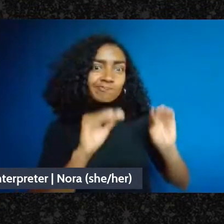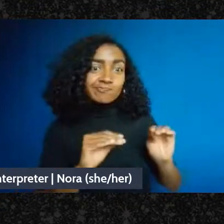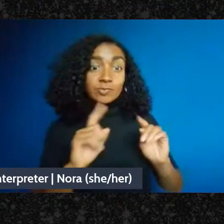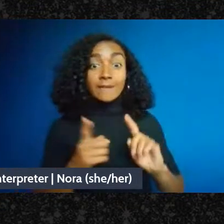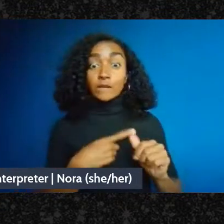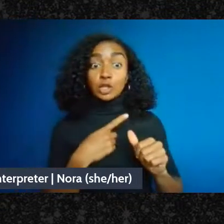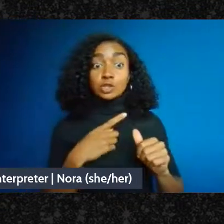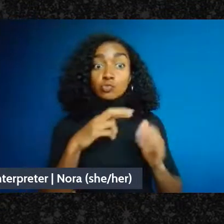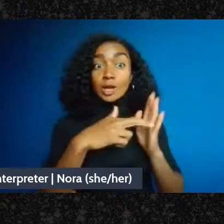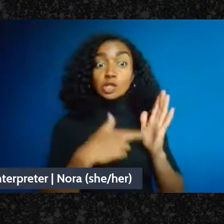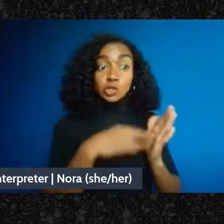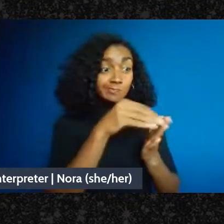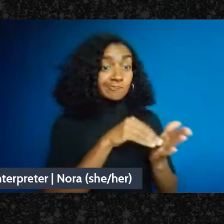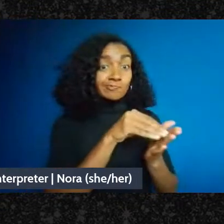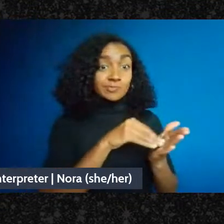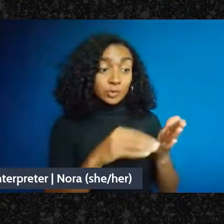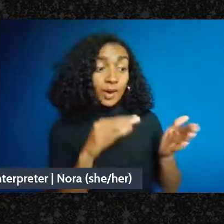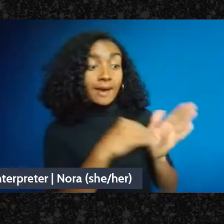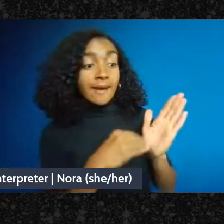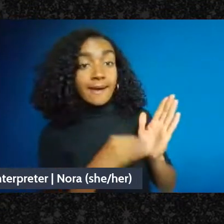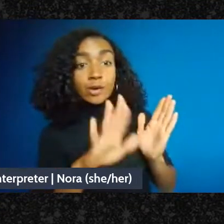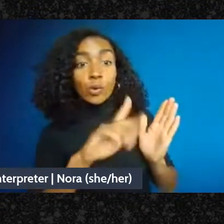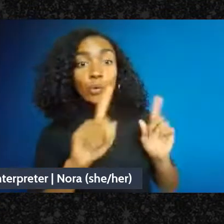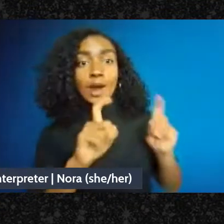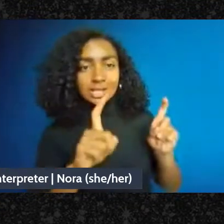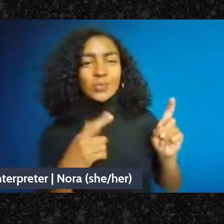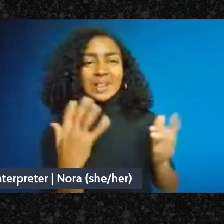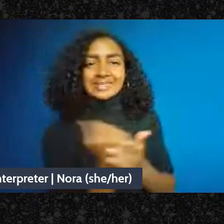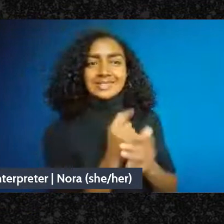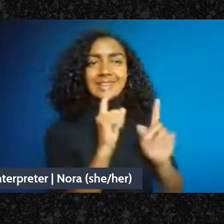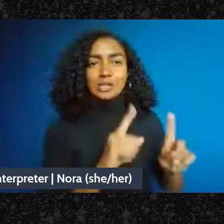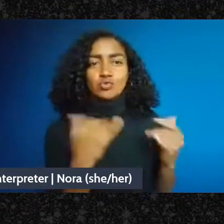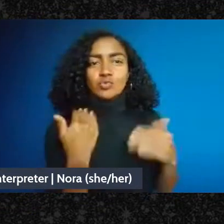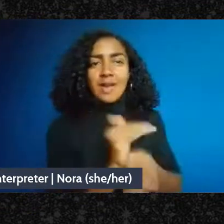we're also going to have some cool time for live Q&A after we address some of those questions.